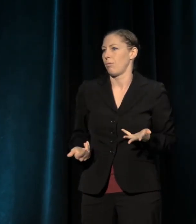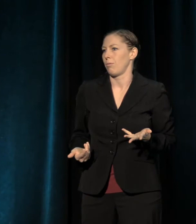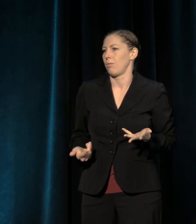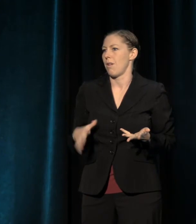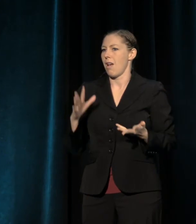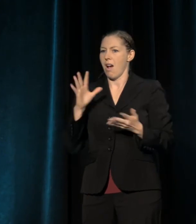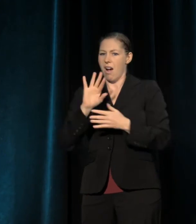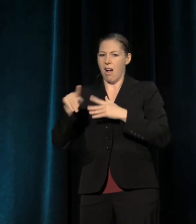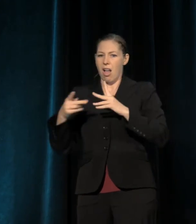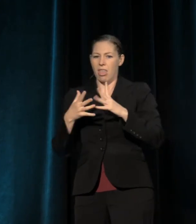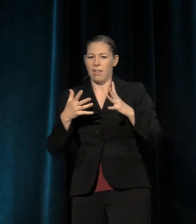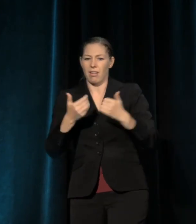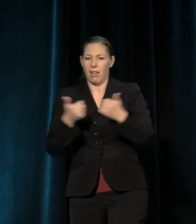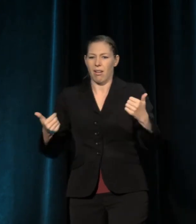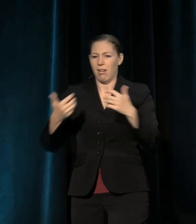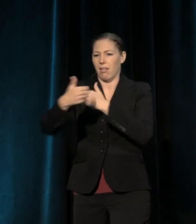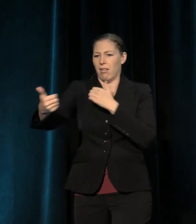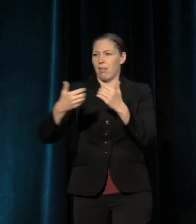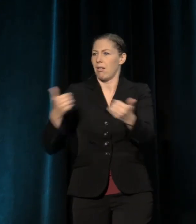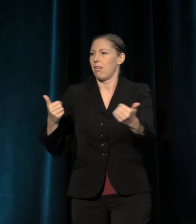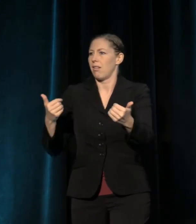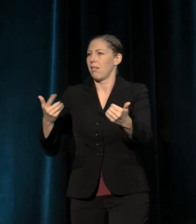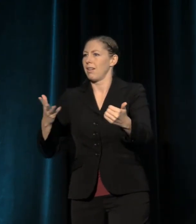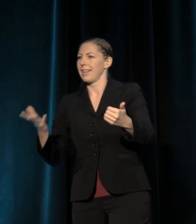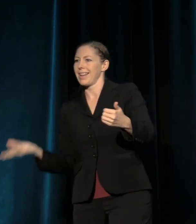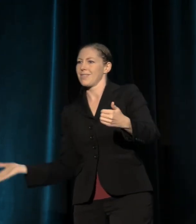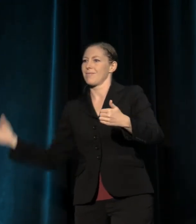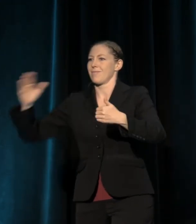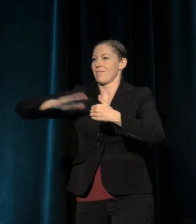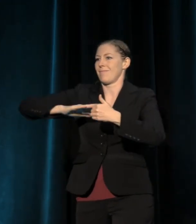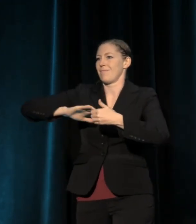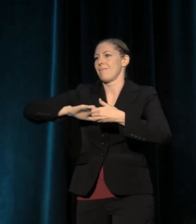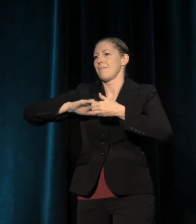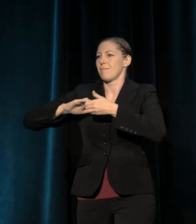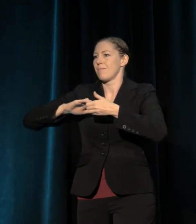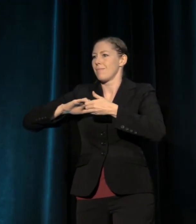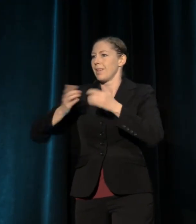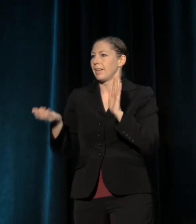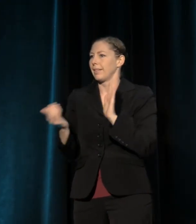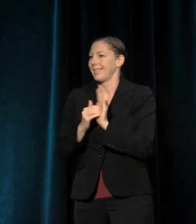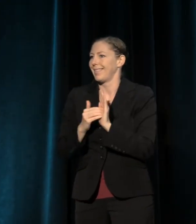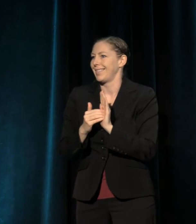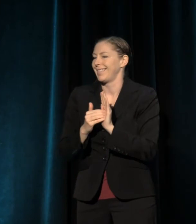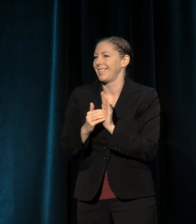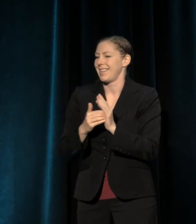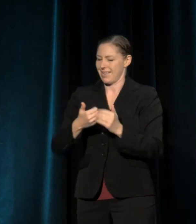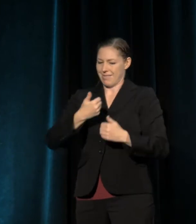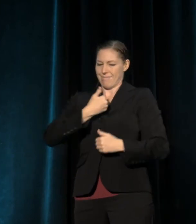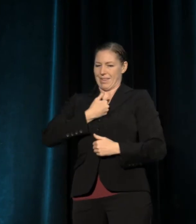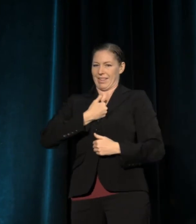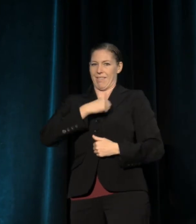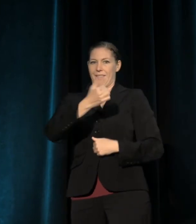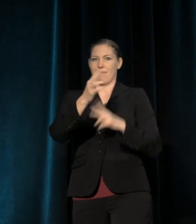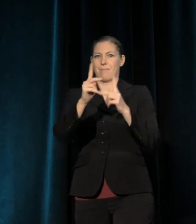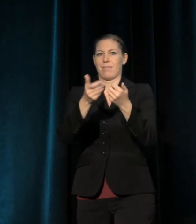In its mimicry of life, art helps to close a distance between itself and the other. It helps us to come together.